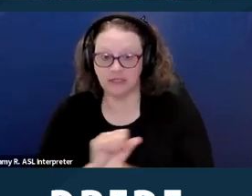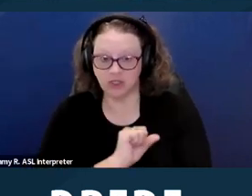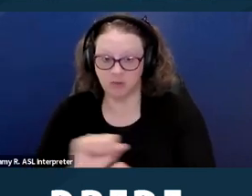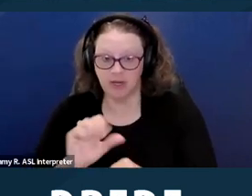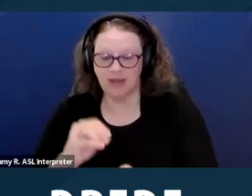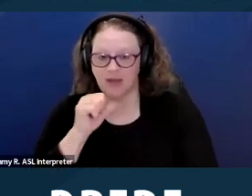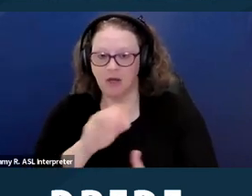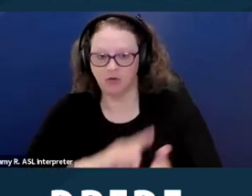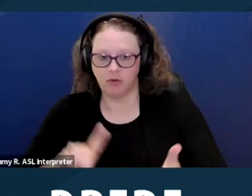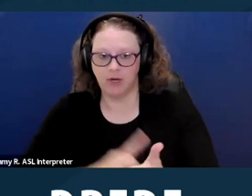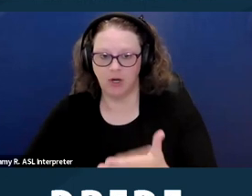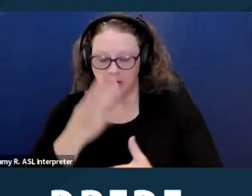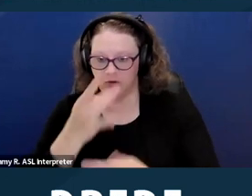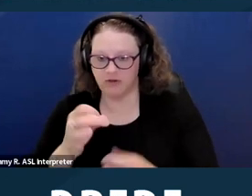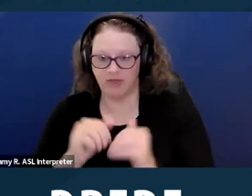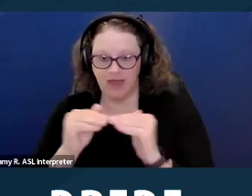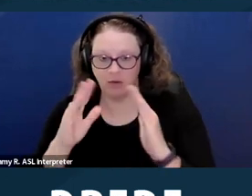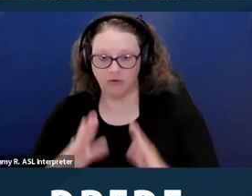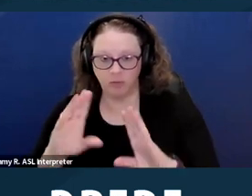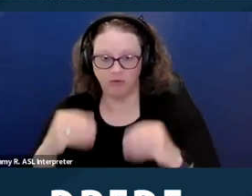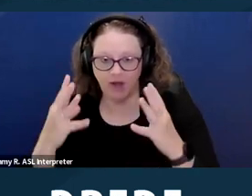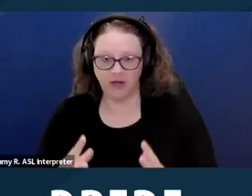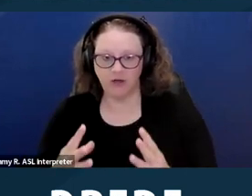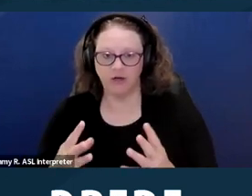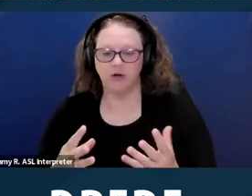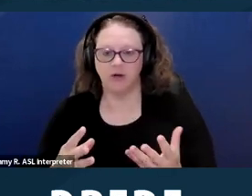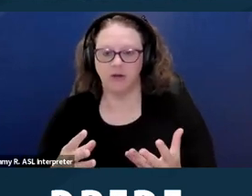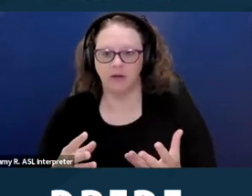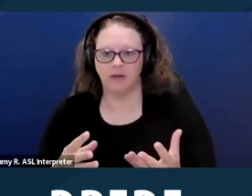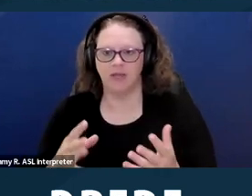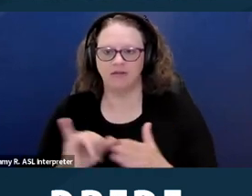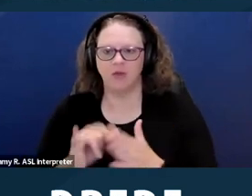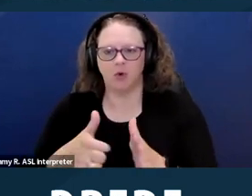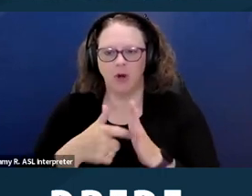of the housing provider, which is generally kind of the requirement of the housing provider